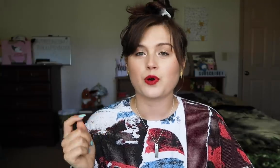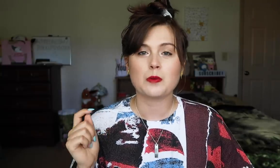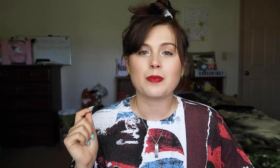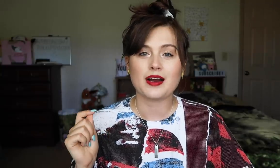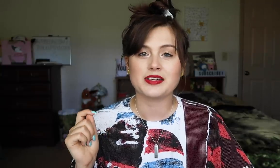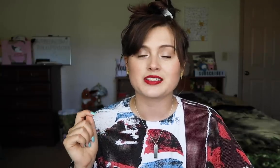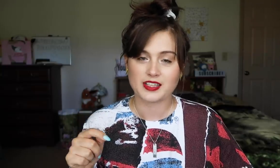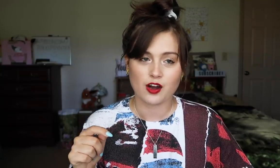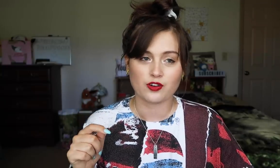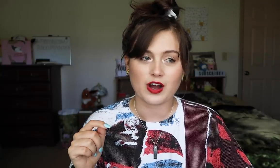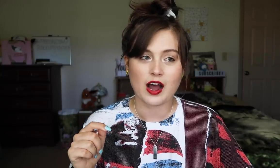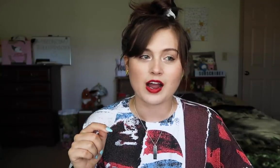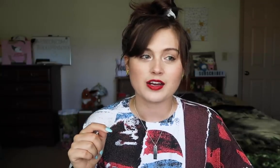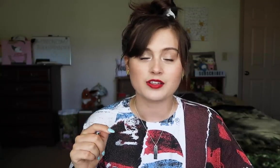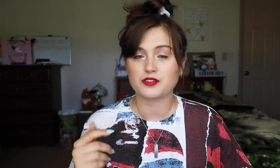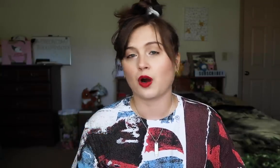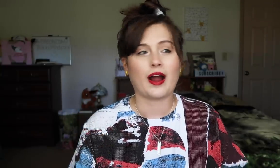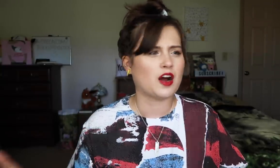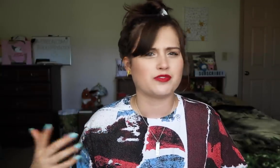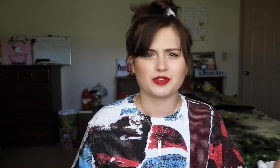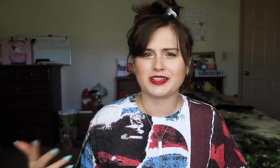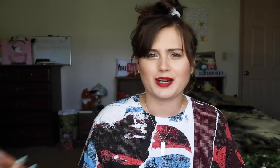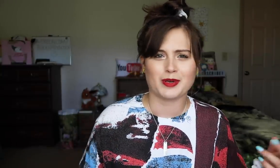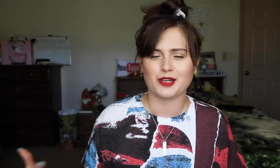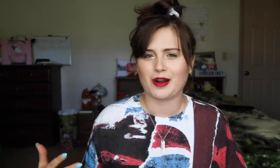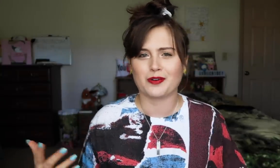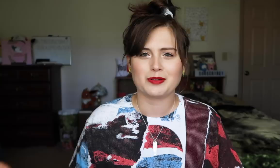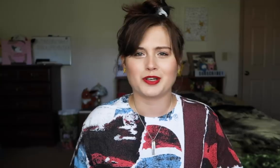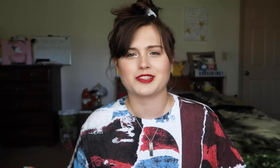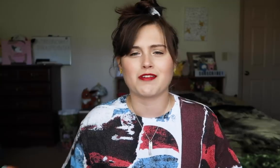For myself, I don't have, really, anybody around in person